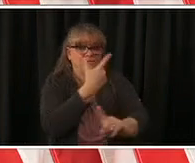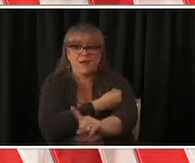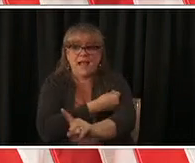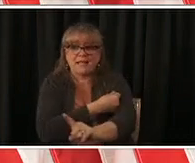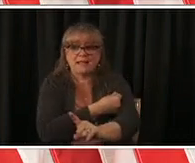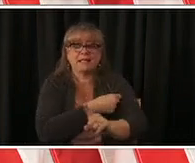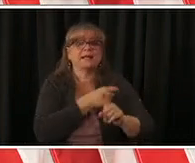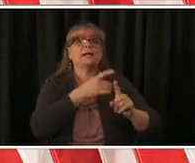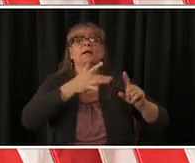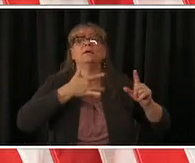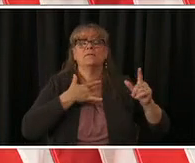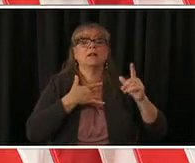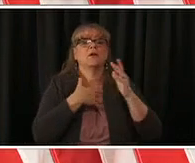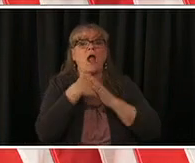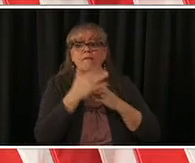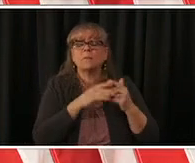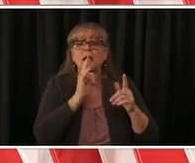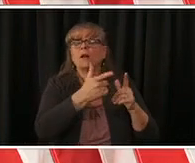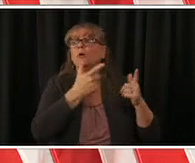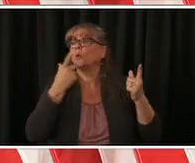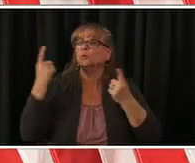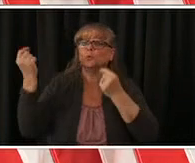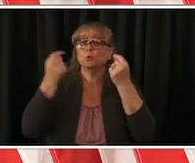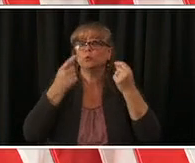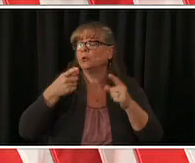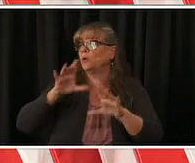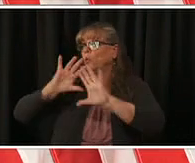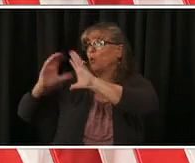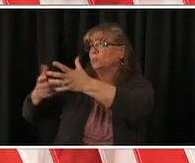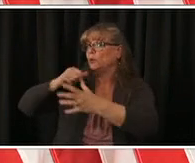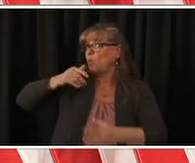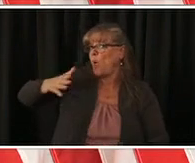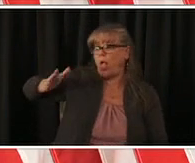but if you're not the virus is still widespread in the state of colorado and across the country